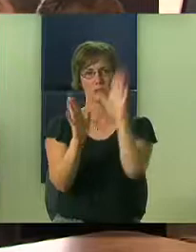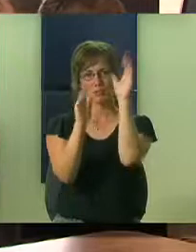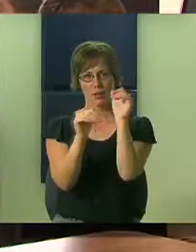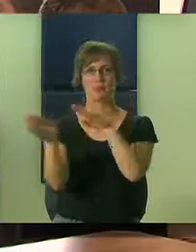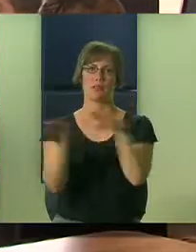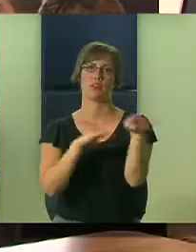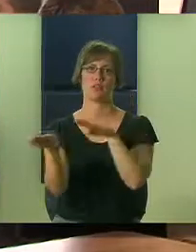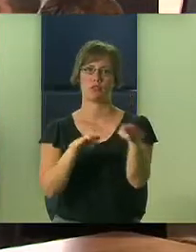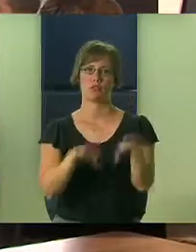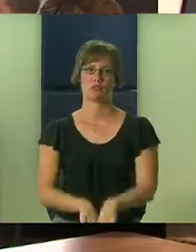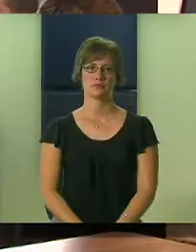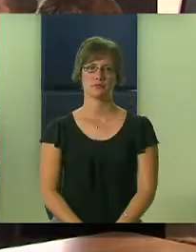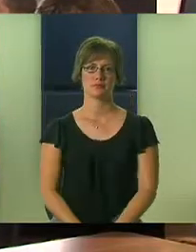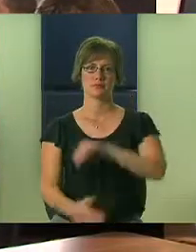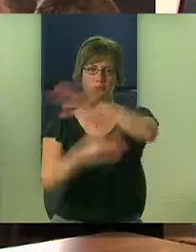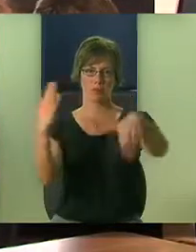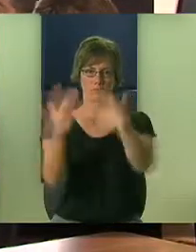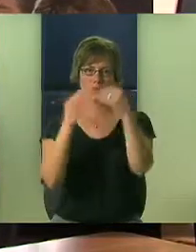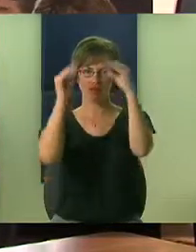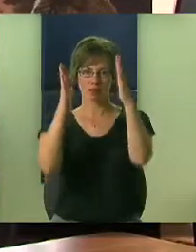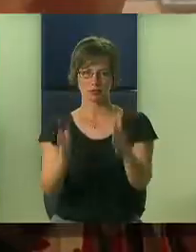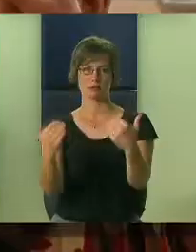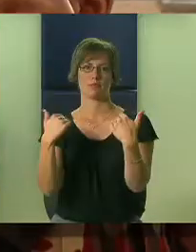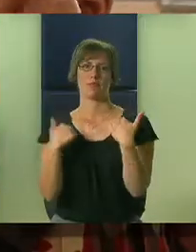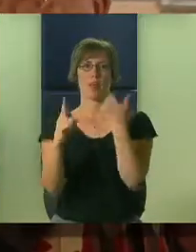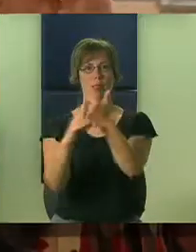of the school and are then recognized for demonstrating the expected behaviors.